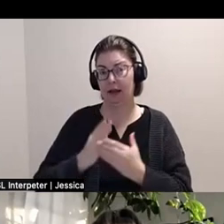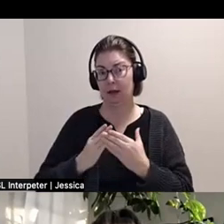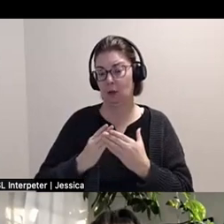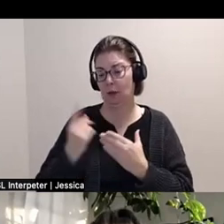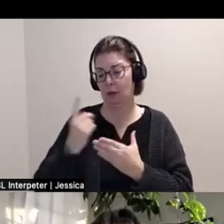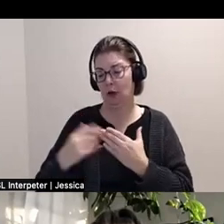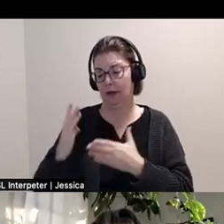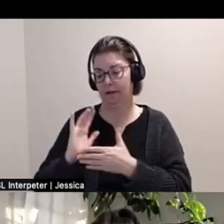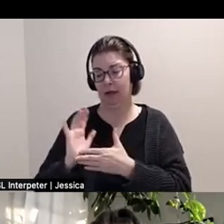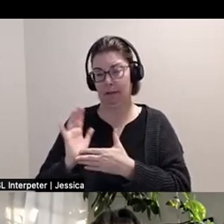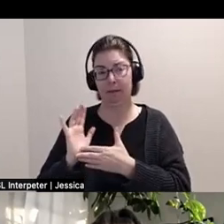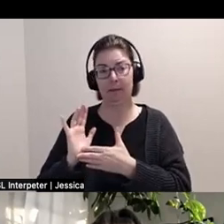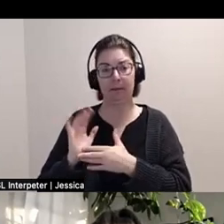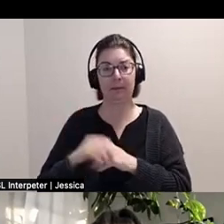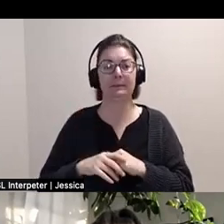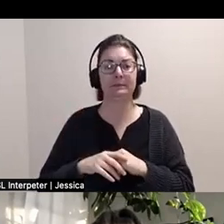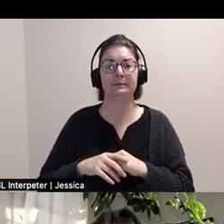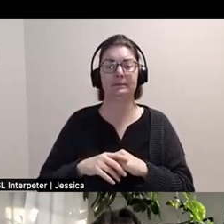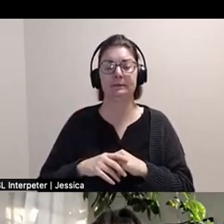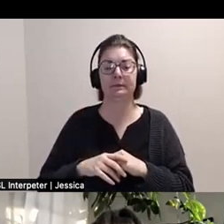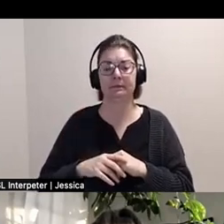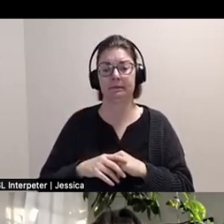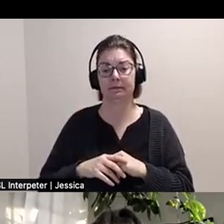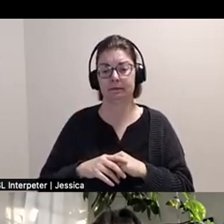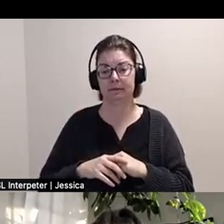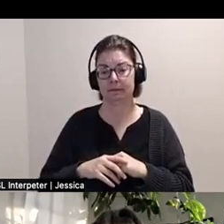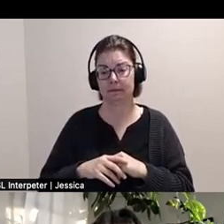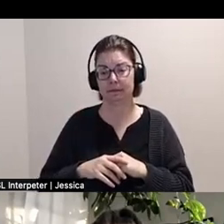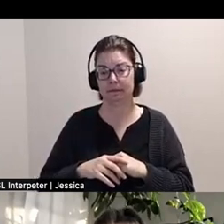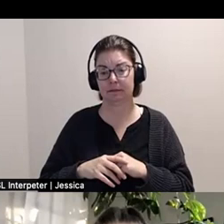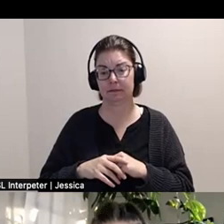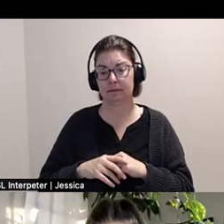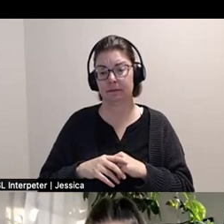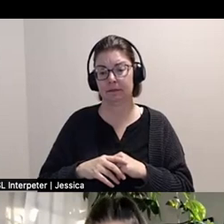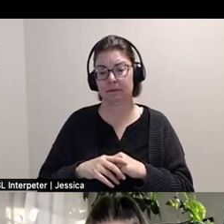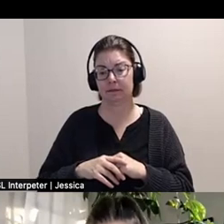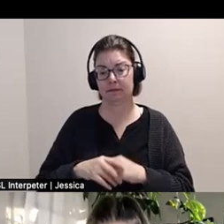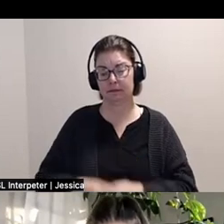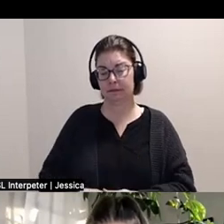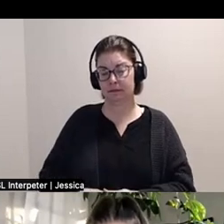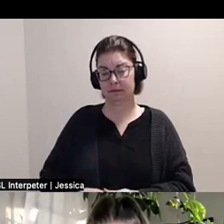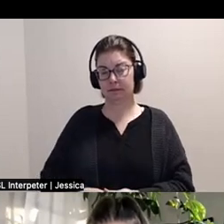And I, uhm...